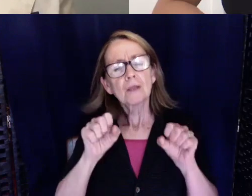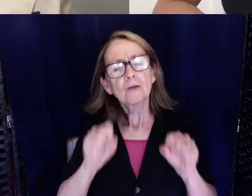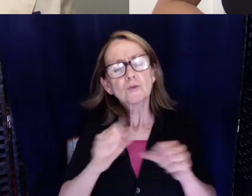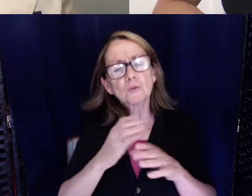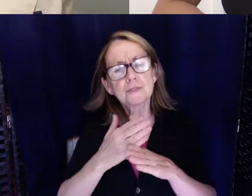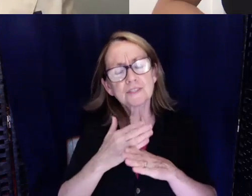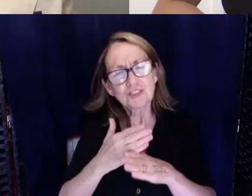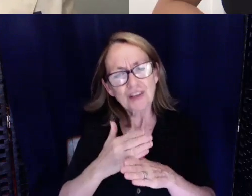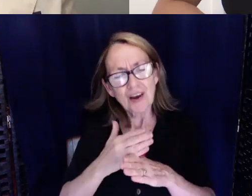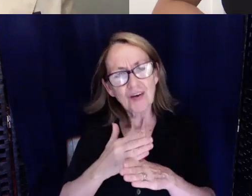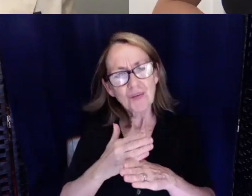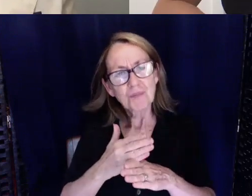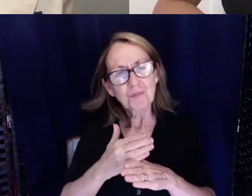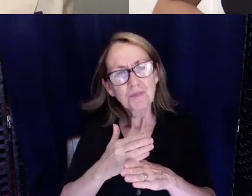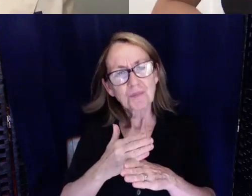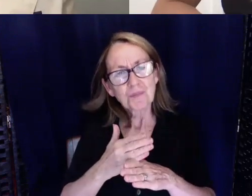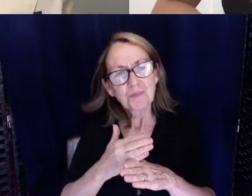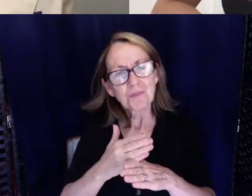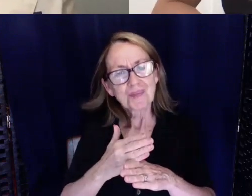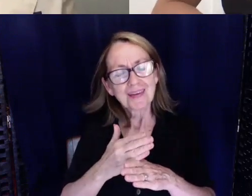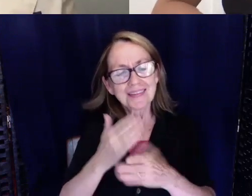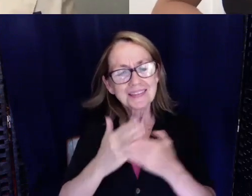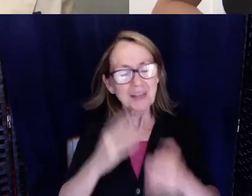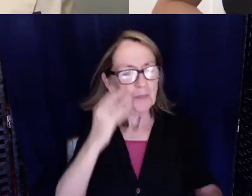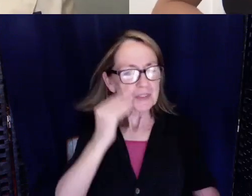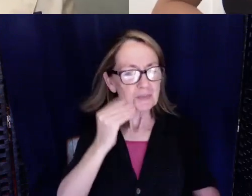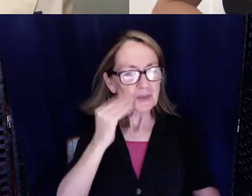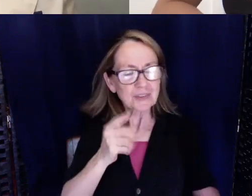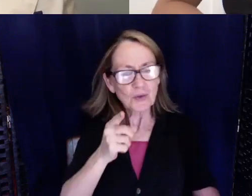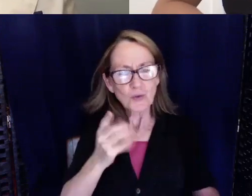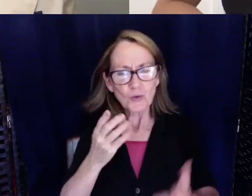just some experiences that you may have had.